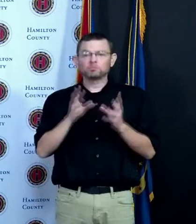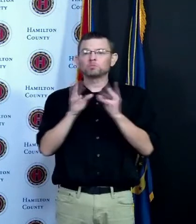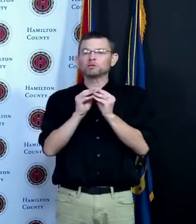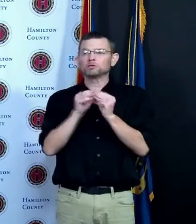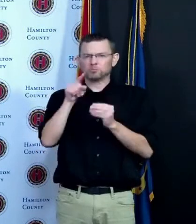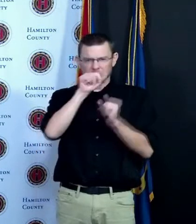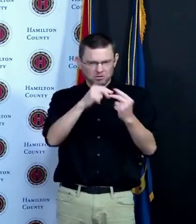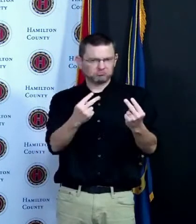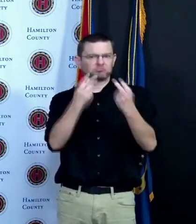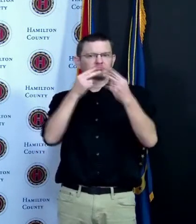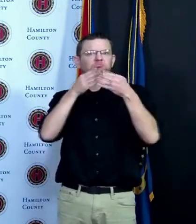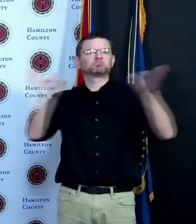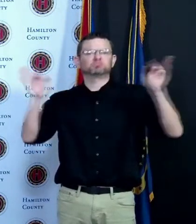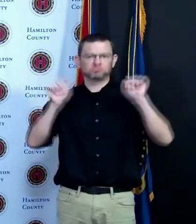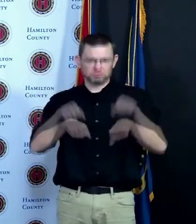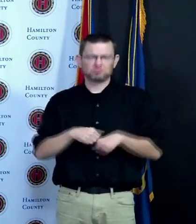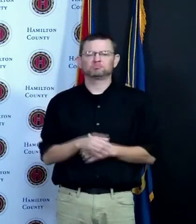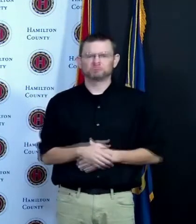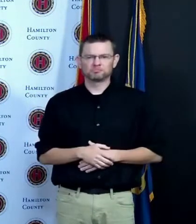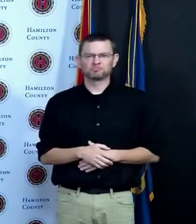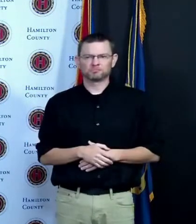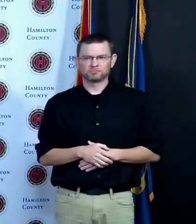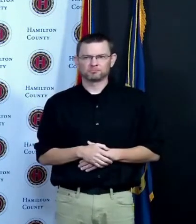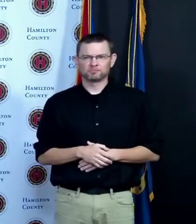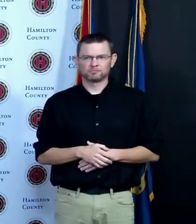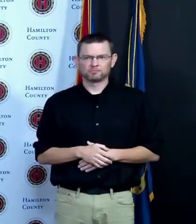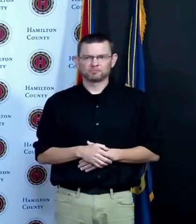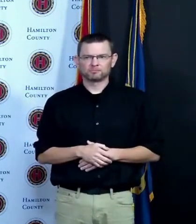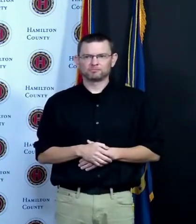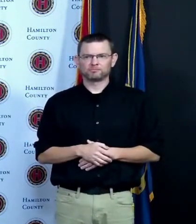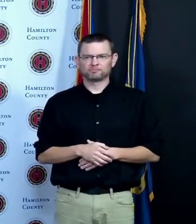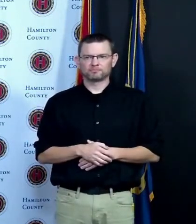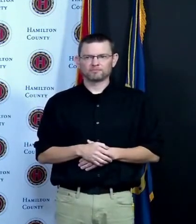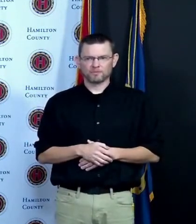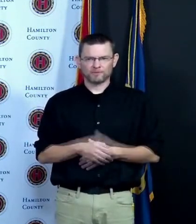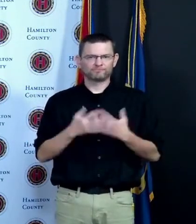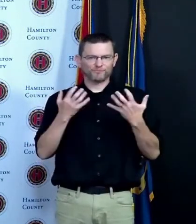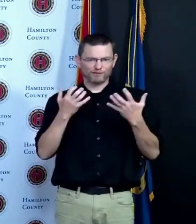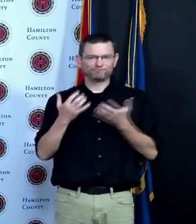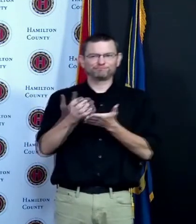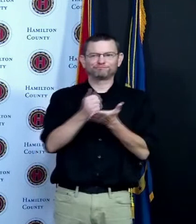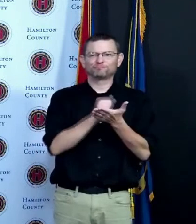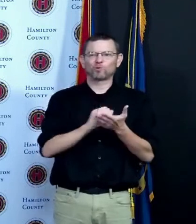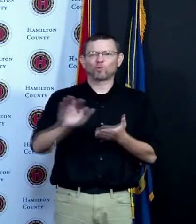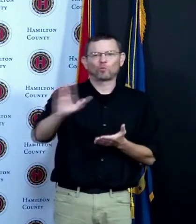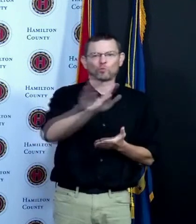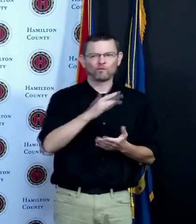but we'll look forward to that and hearing from folks as to what they view as the needs right now